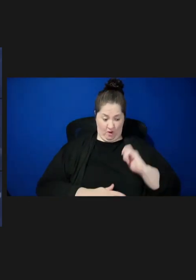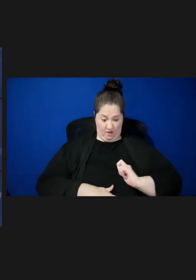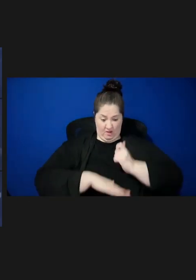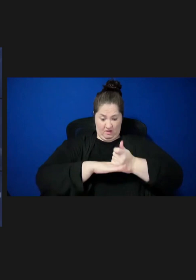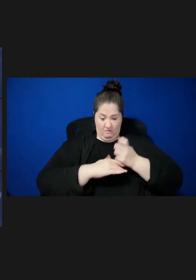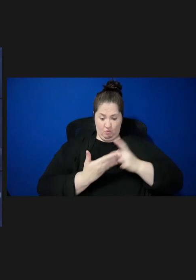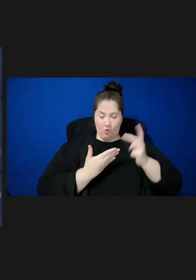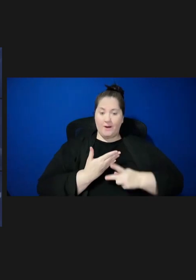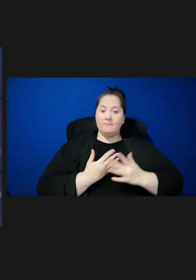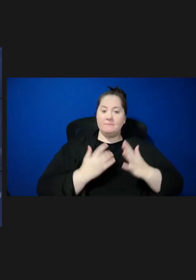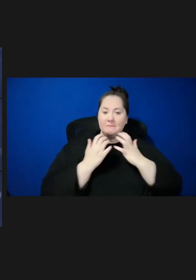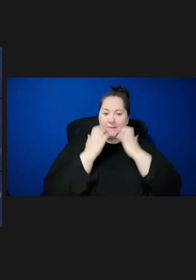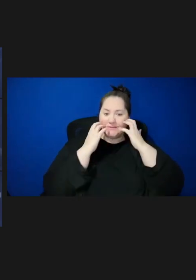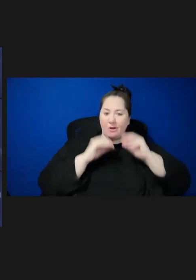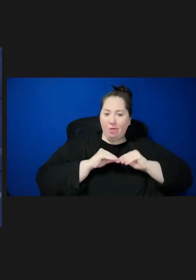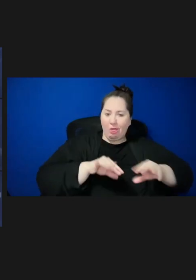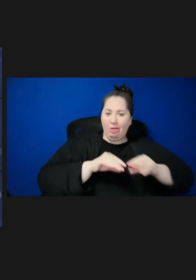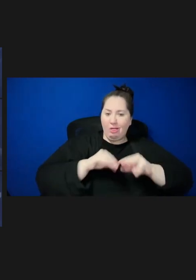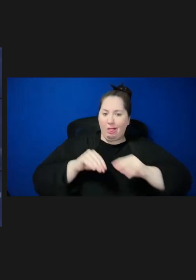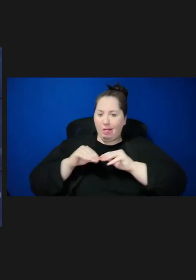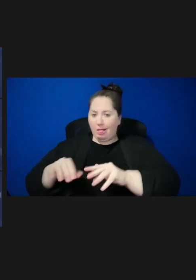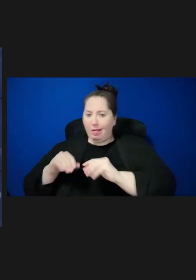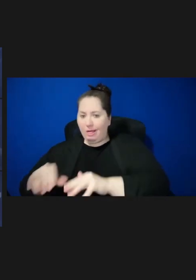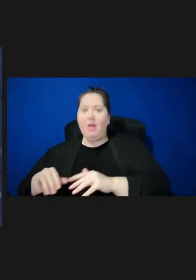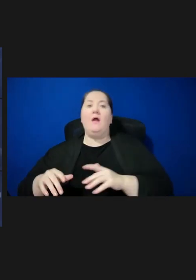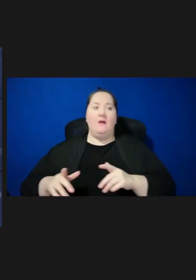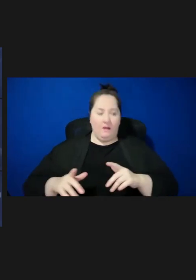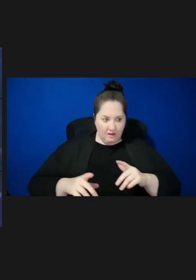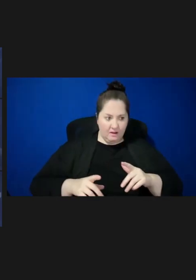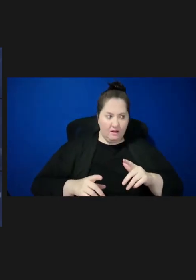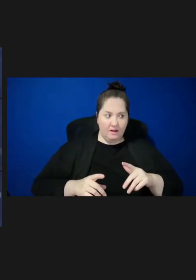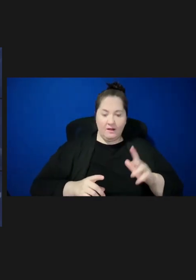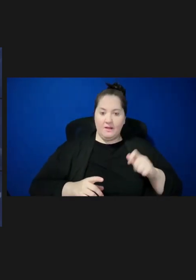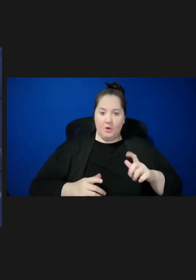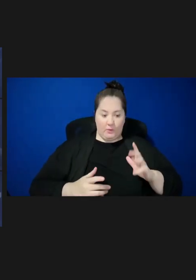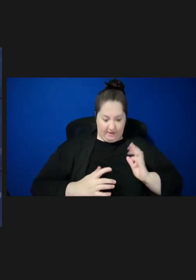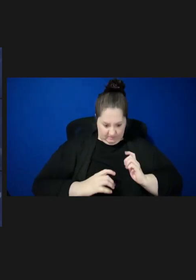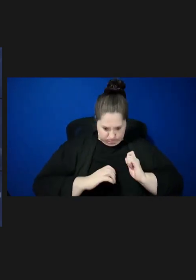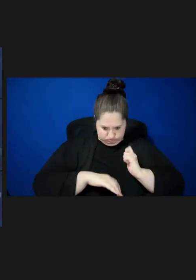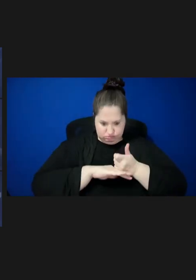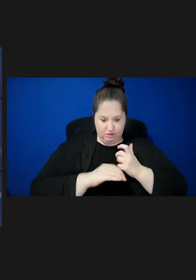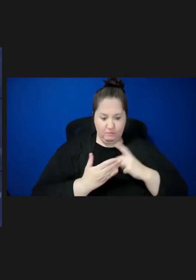in sharp declines in measles cases that we used to see when I began practicing medicine